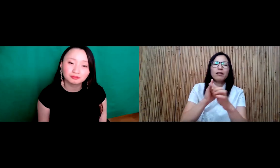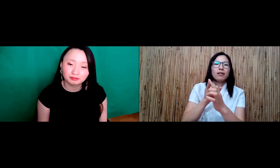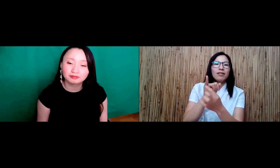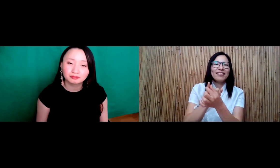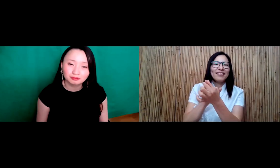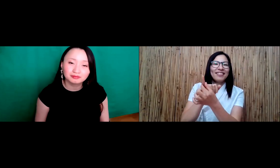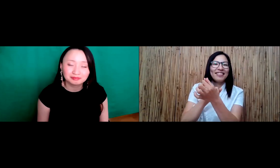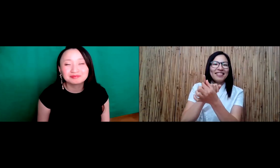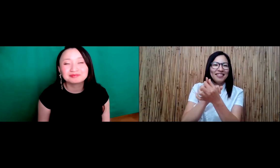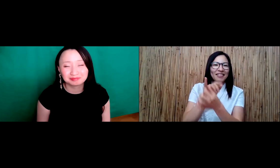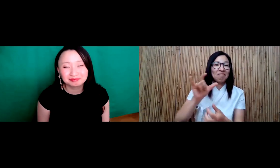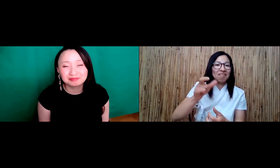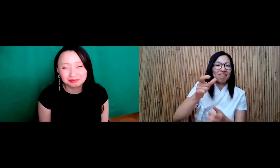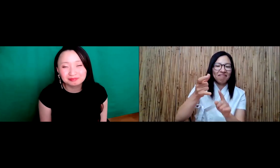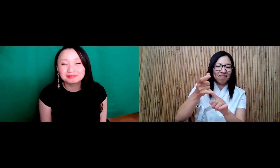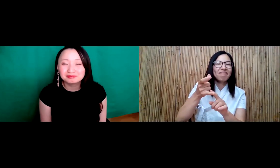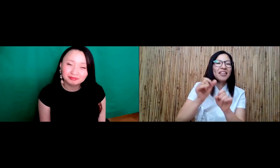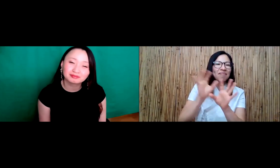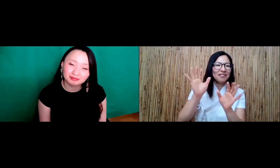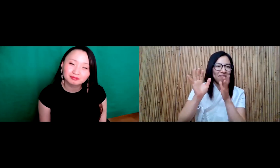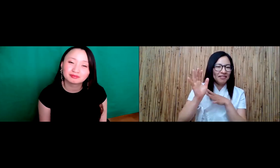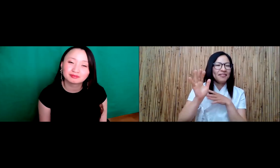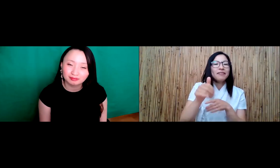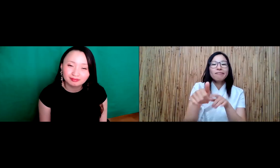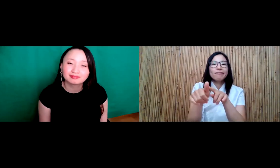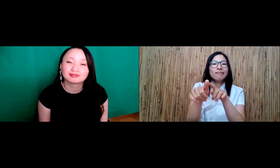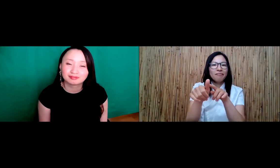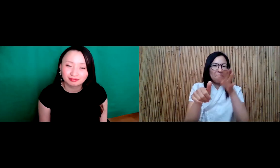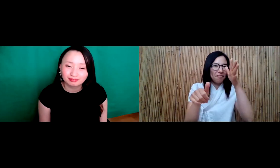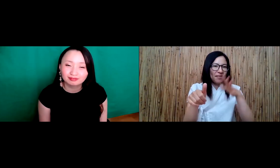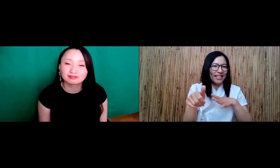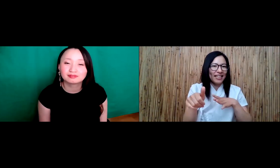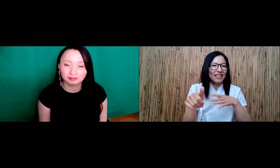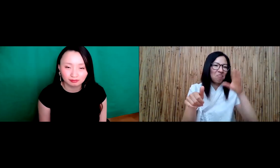are a woman like for my sign name you can see that I have